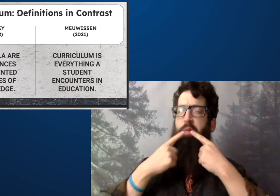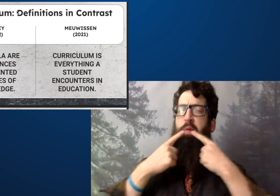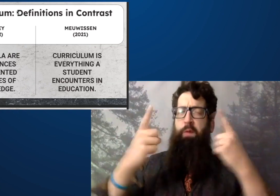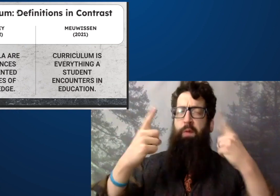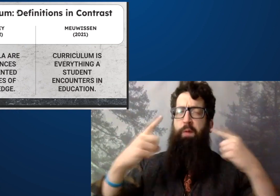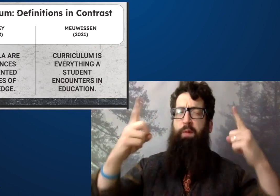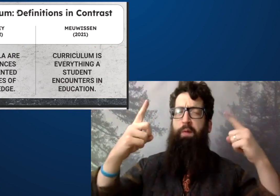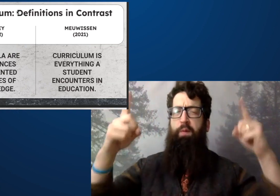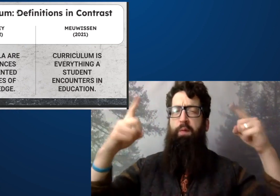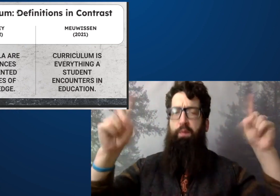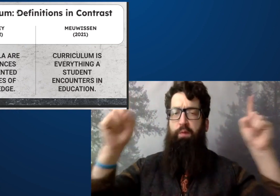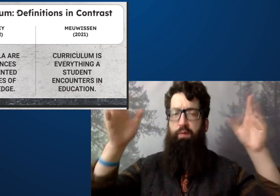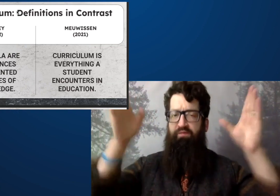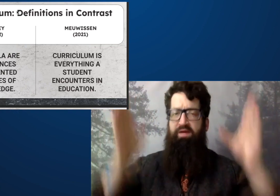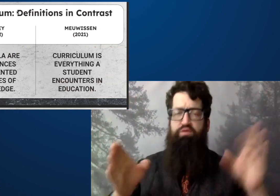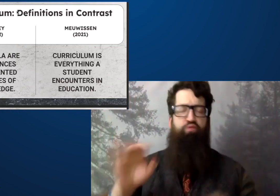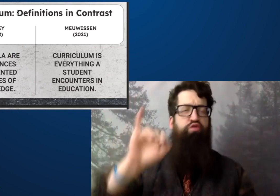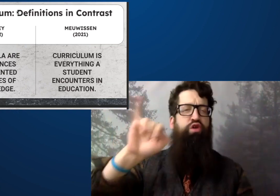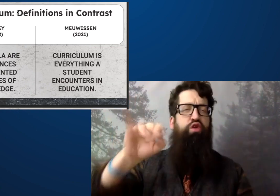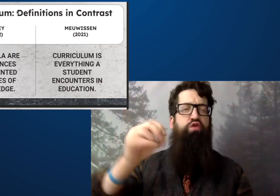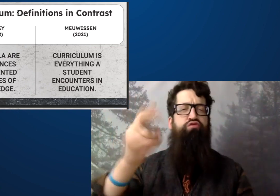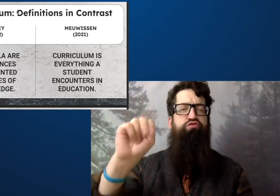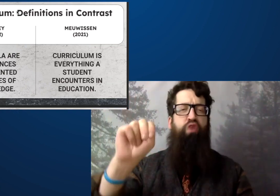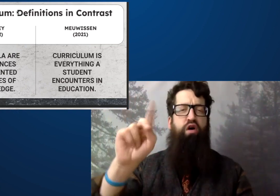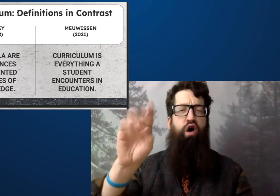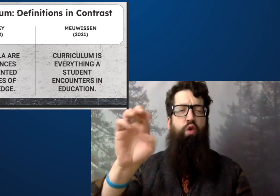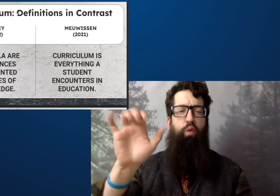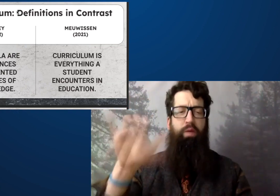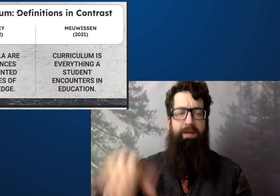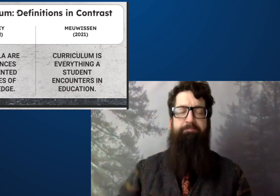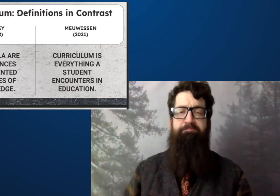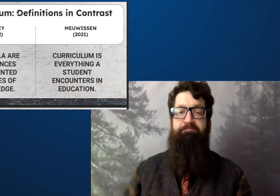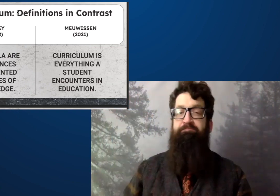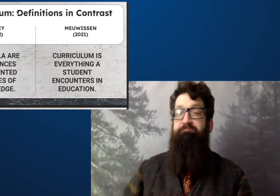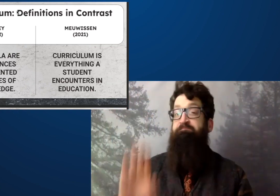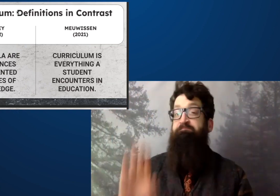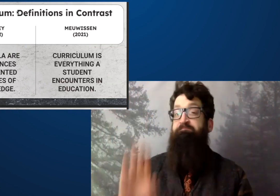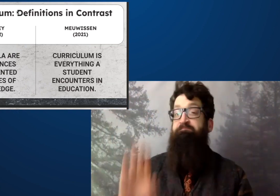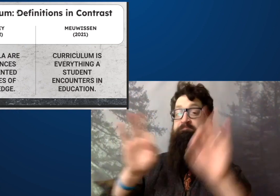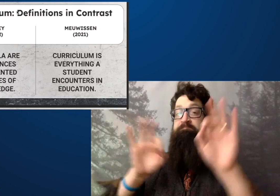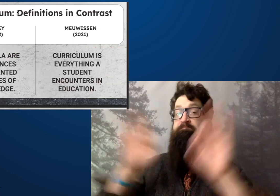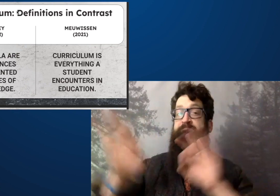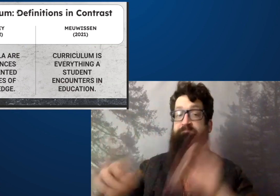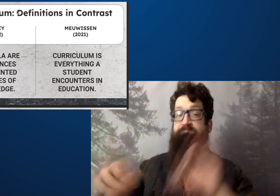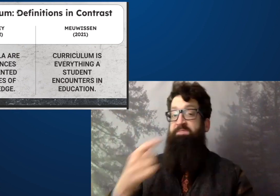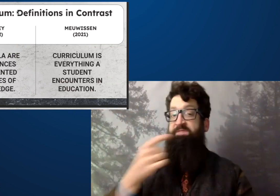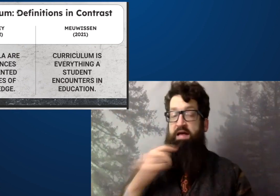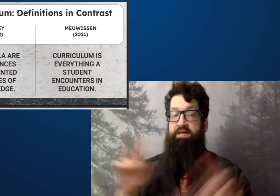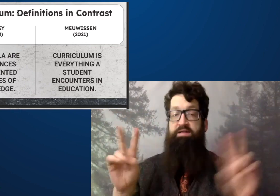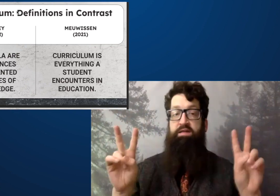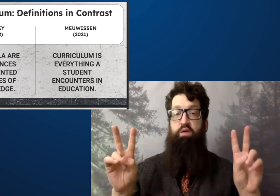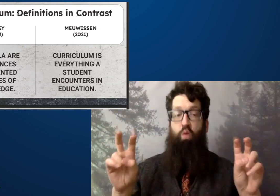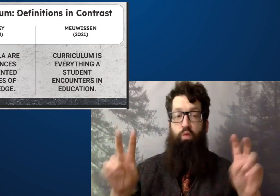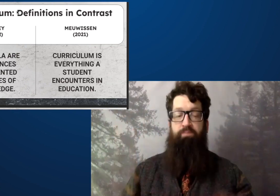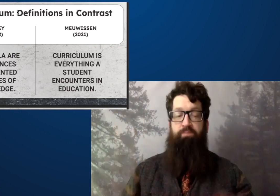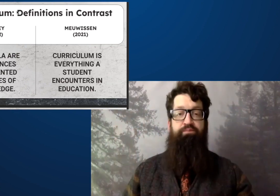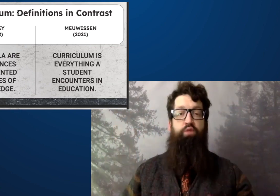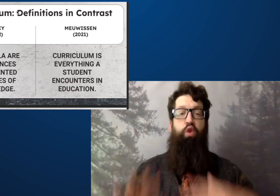sorry, I'm not understanding democracy.